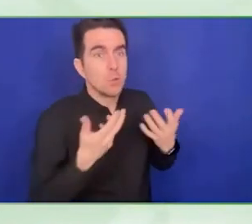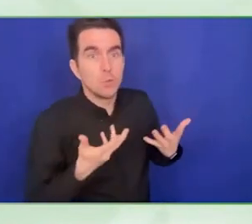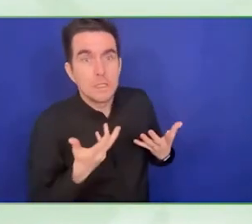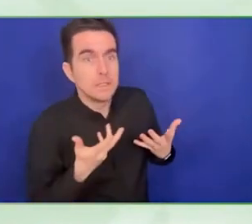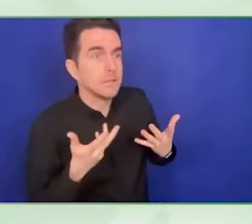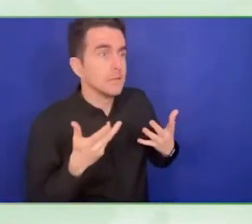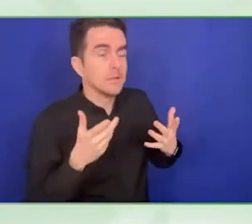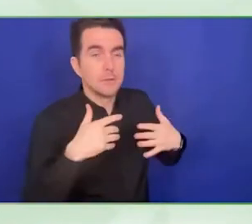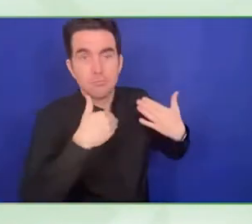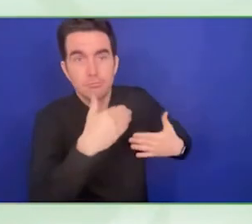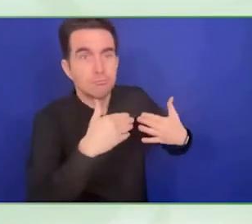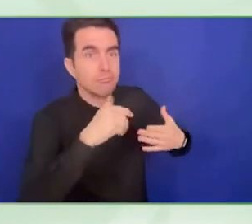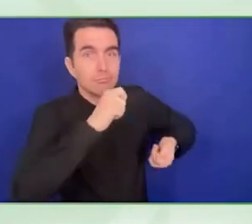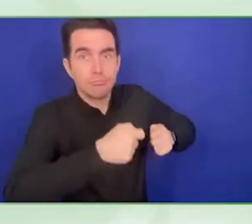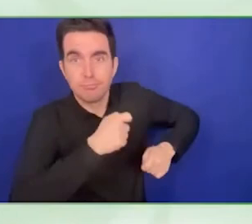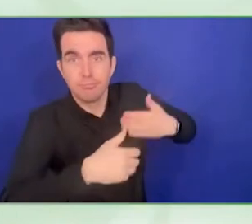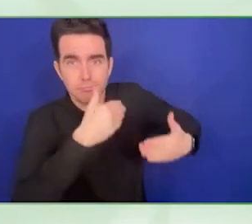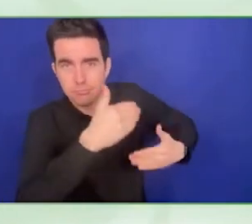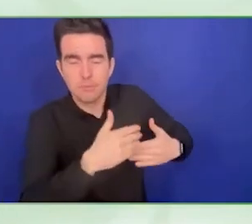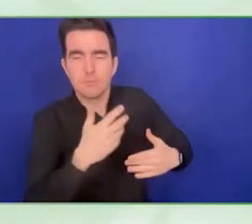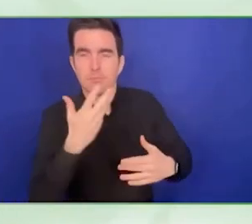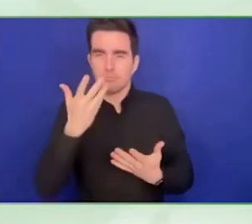Executive Director there. Over to you.